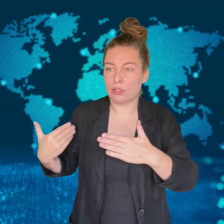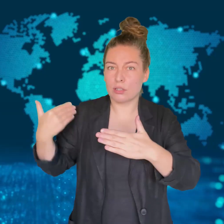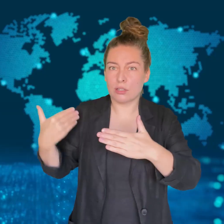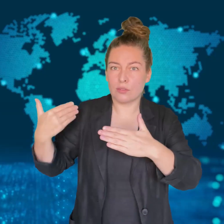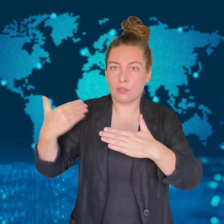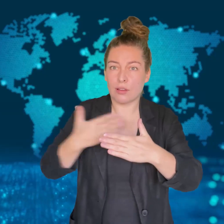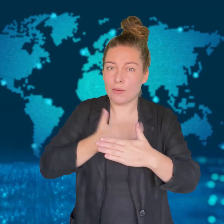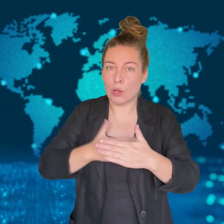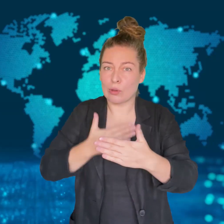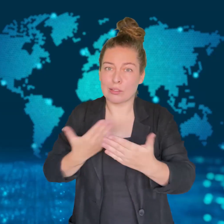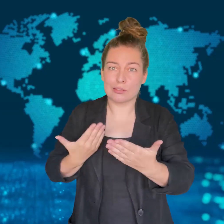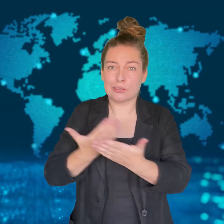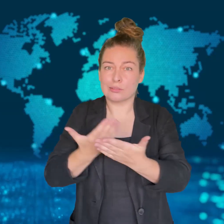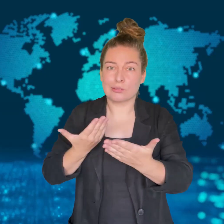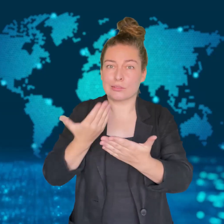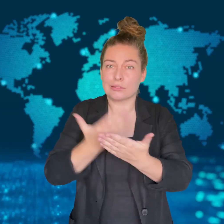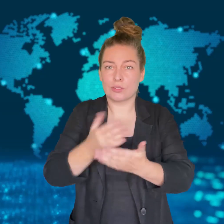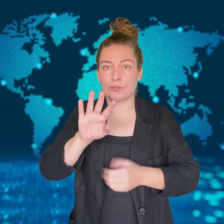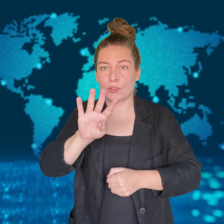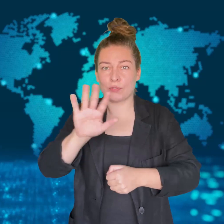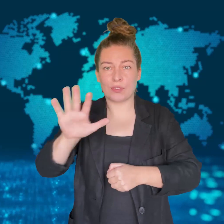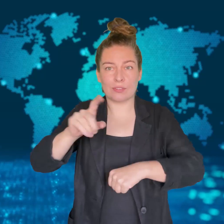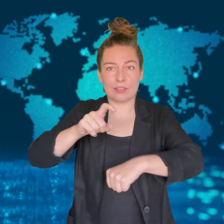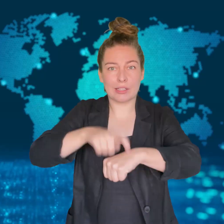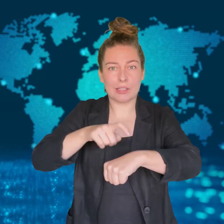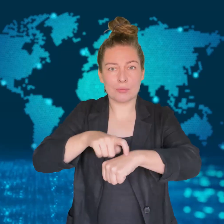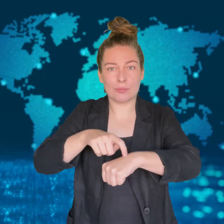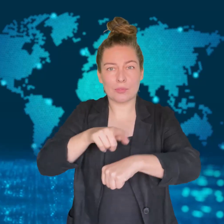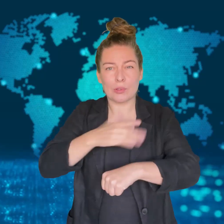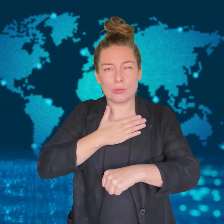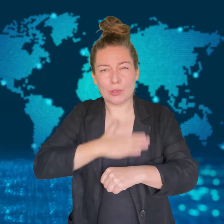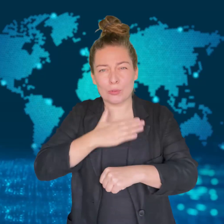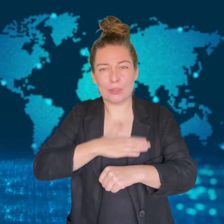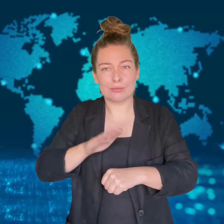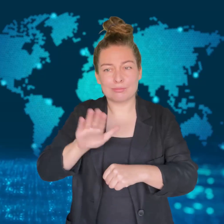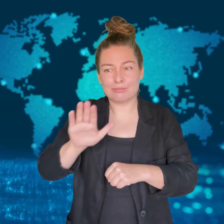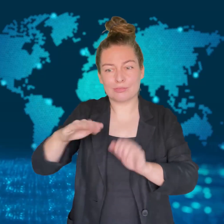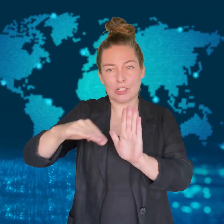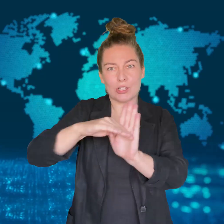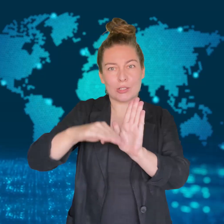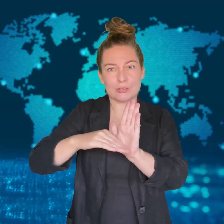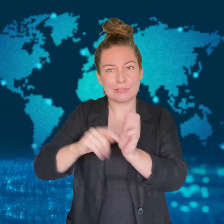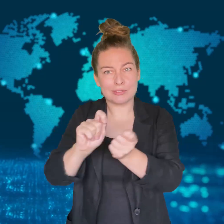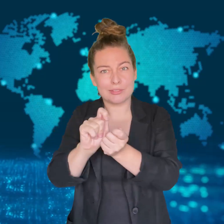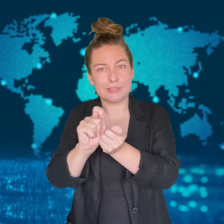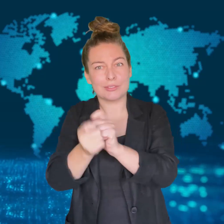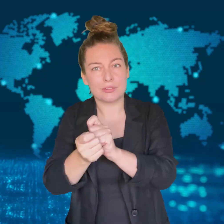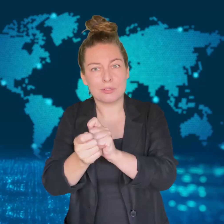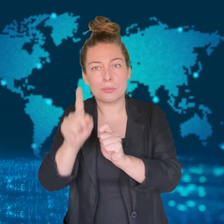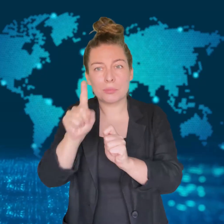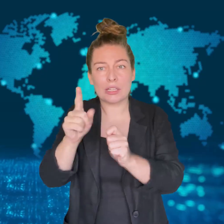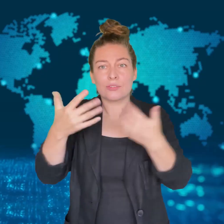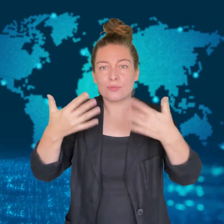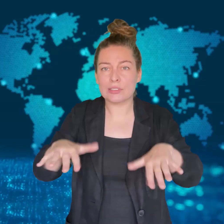This is the 45th time Australia has tried to change its constitution.